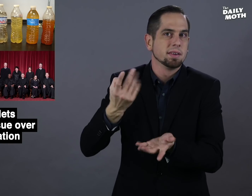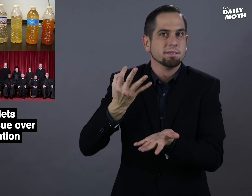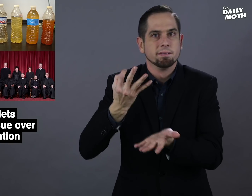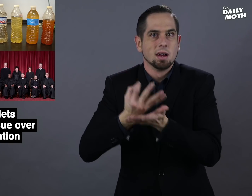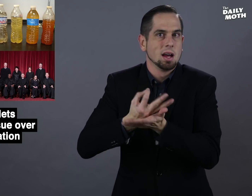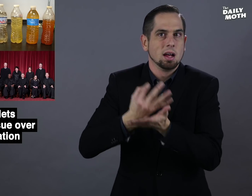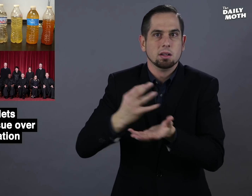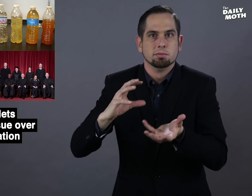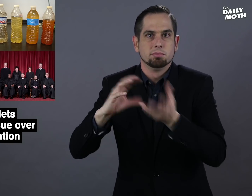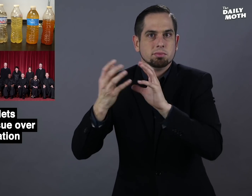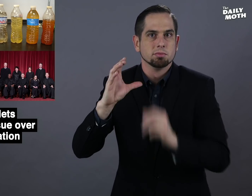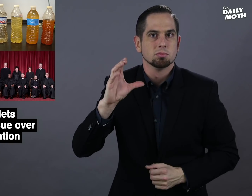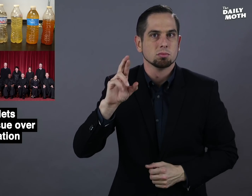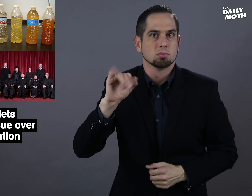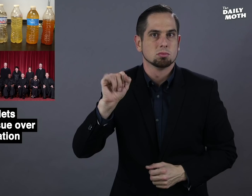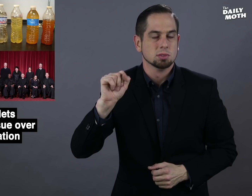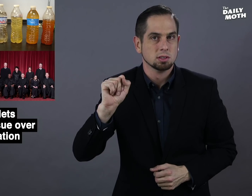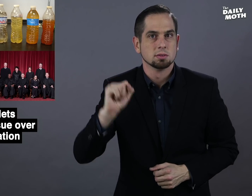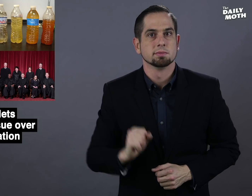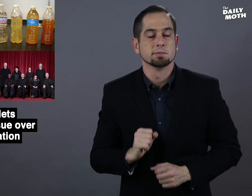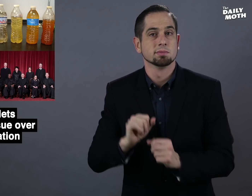a financial crisis.